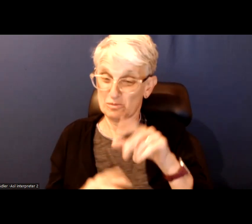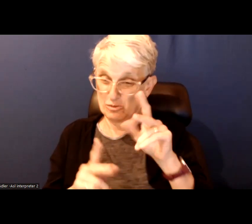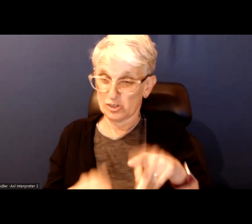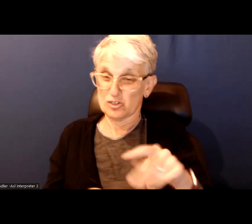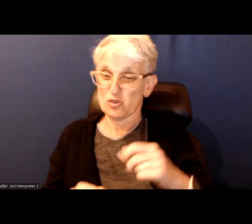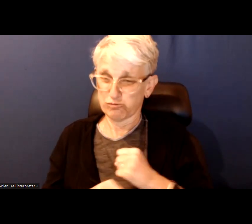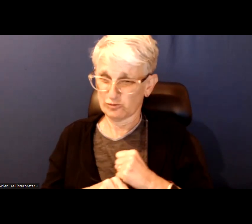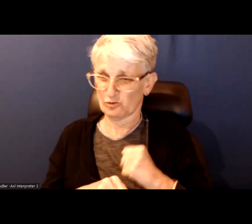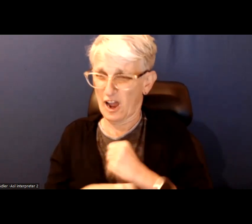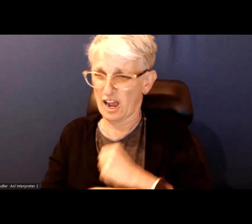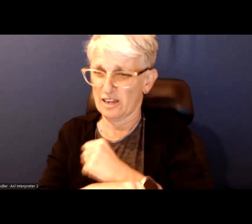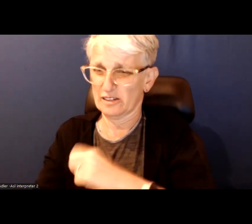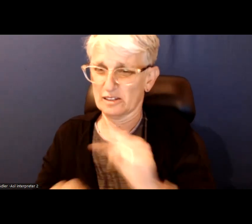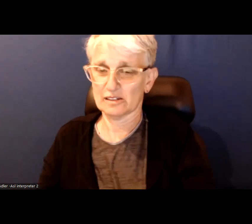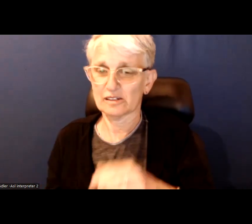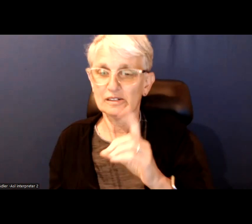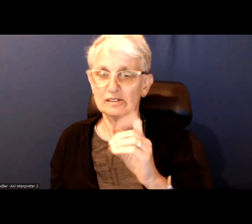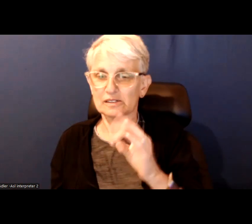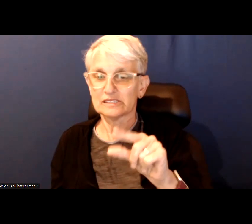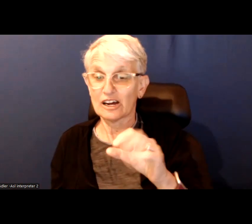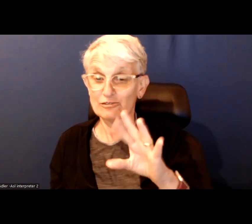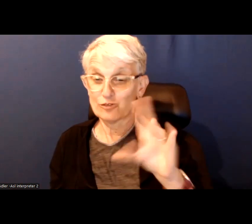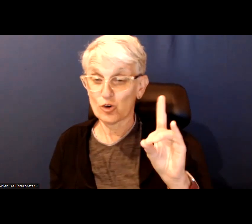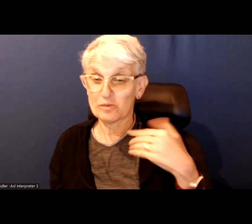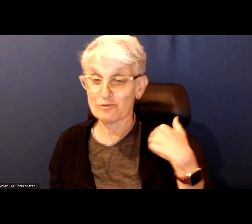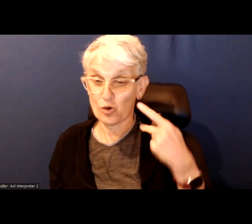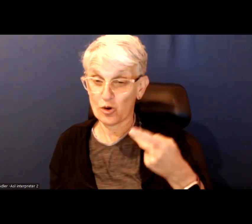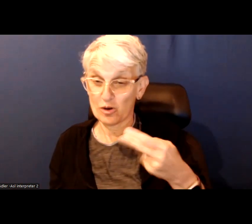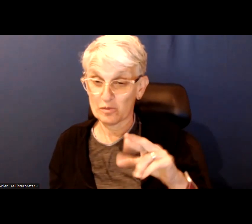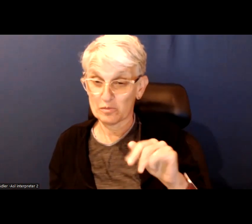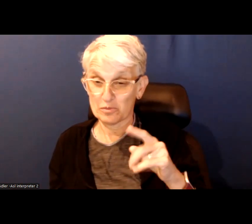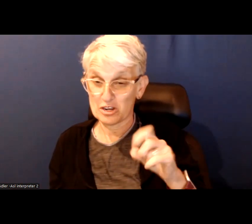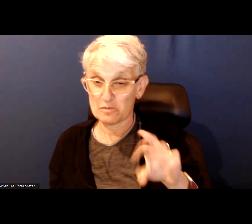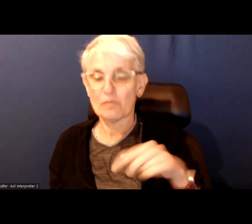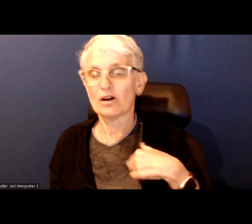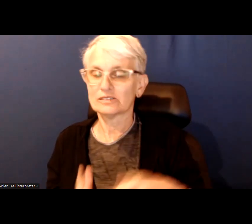In 2018 Doug Ford who is the premier of Ontario but sometimes ask like he is the mayor of